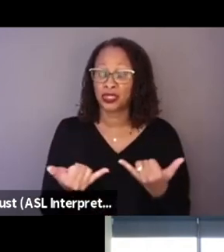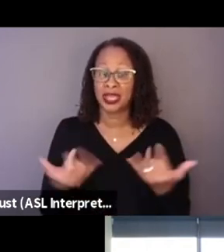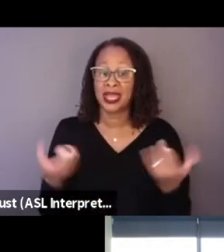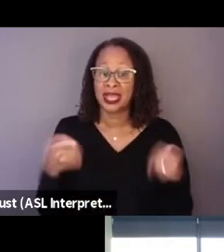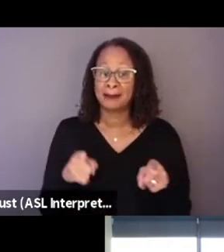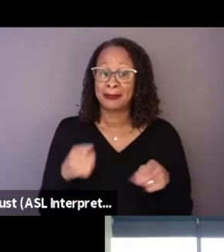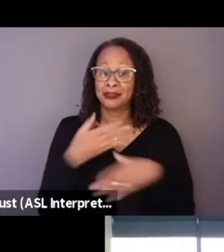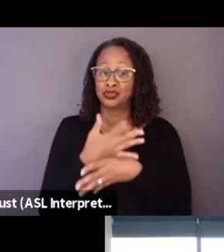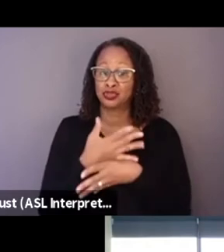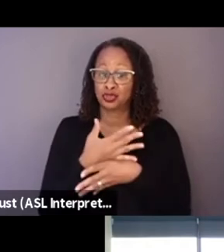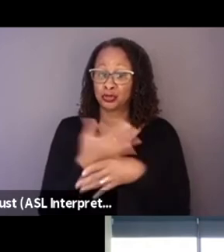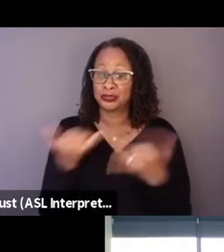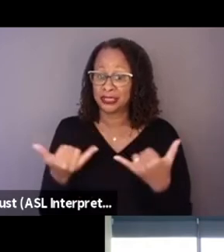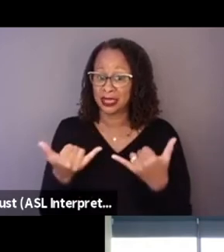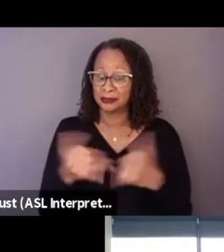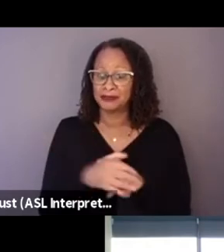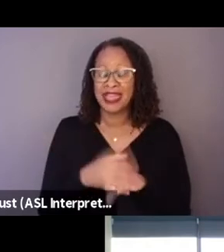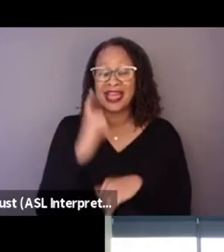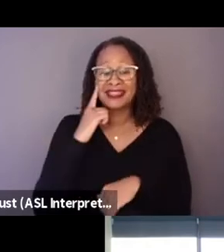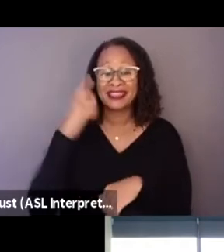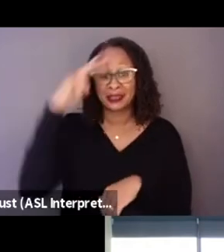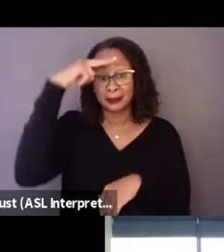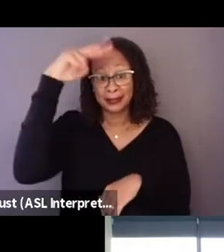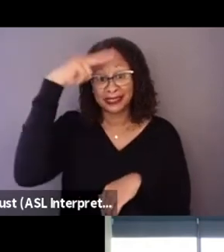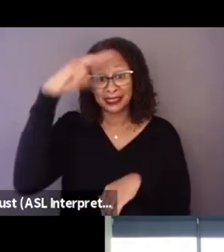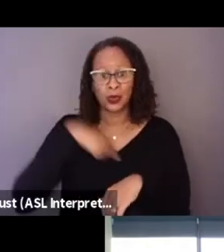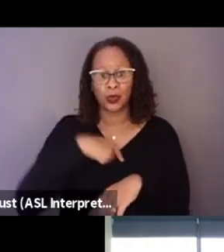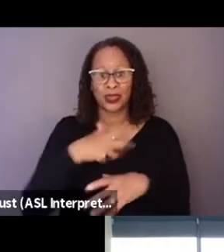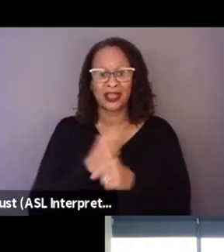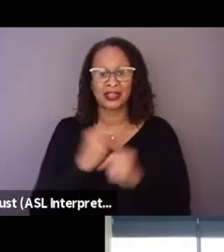But I think in Mexico, we got it really strong from Germany.